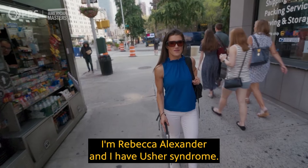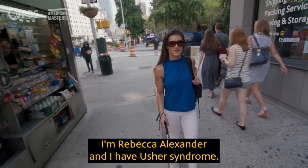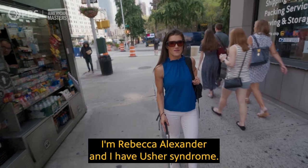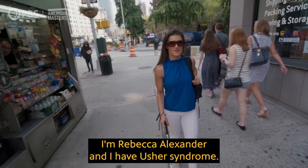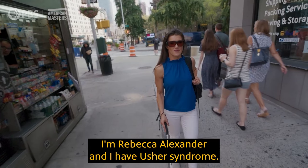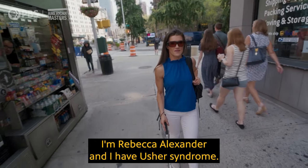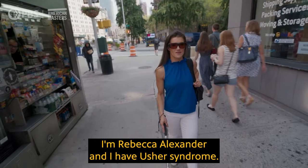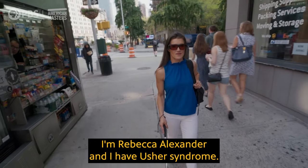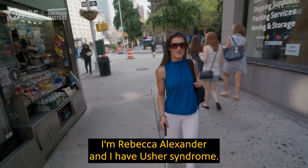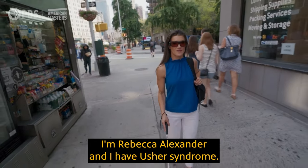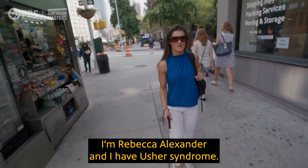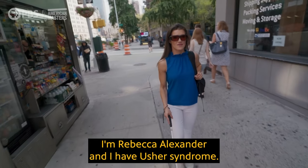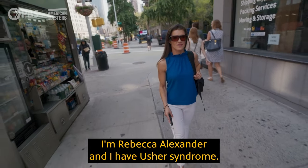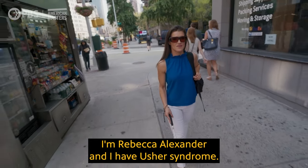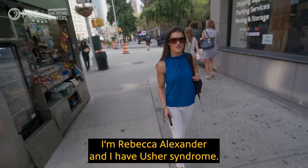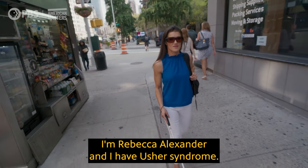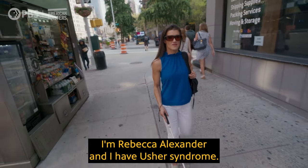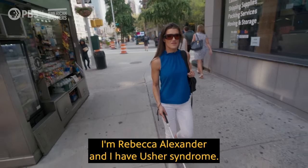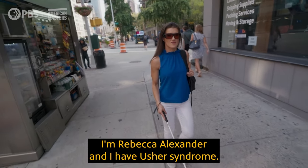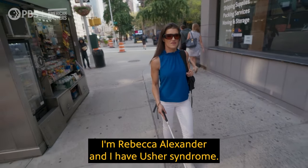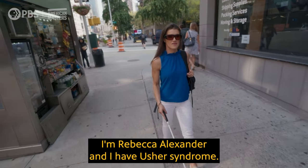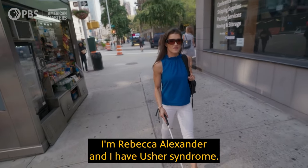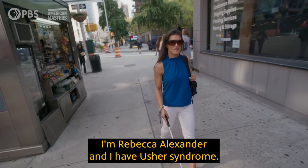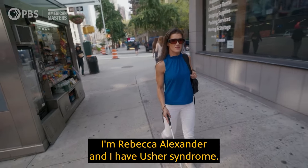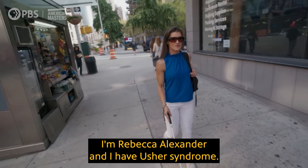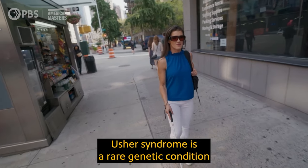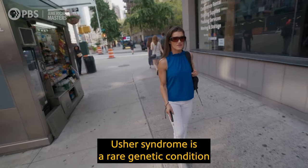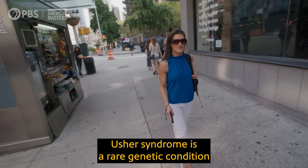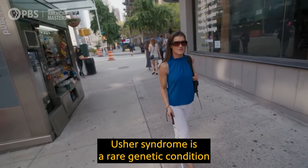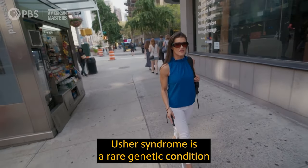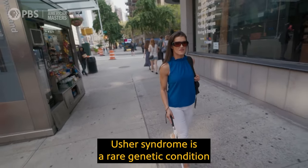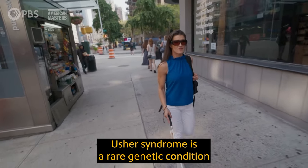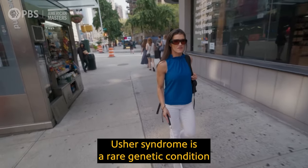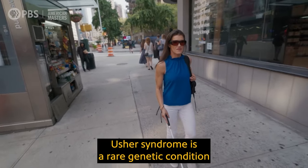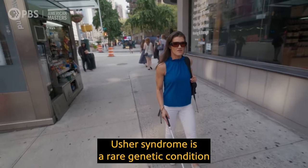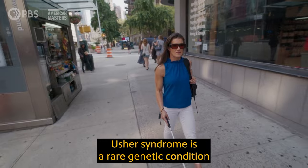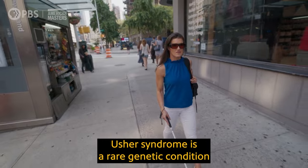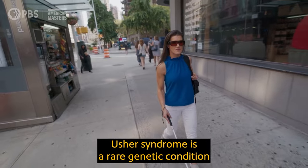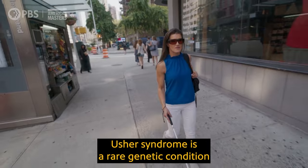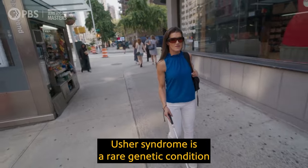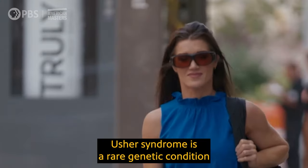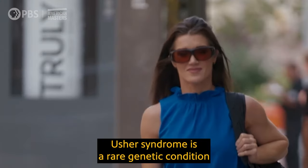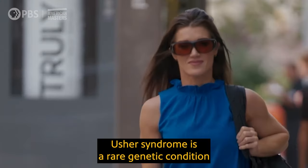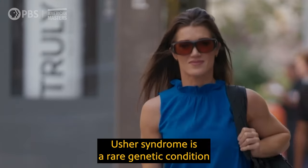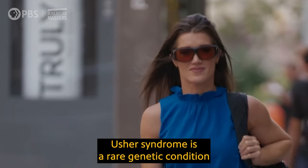I'm Rebecca Alexander and I have Usher syndrome. Usher syndrome is a rare genetic condition